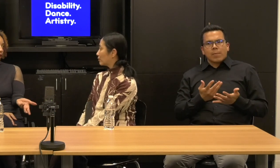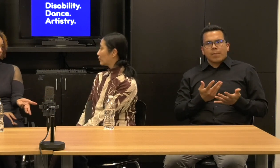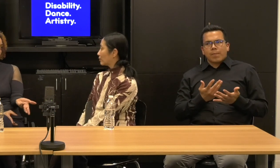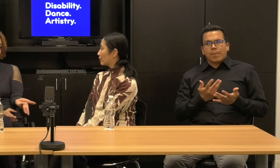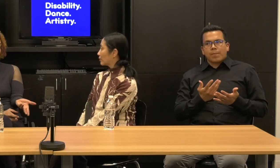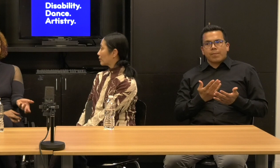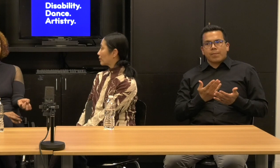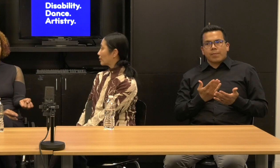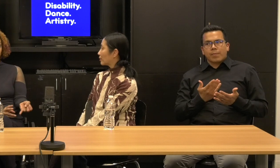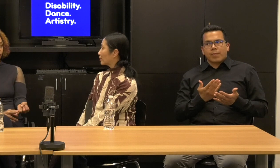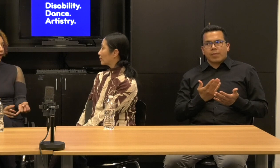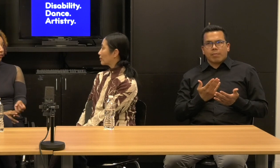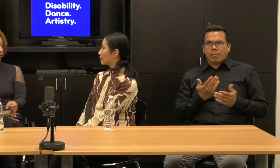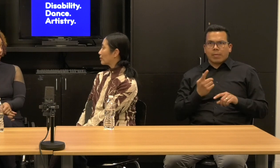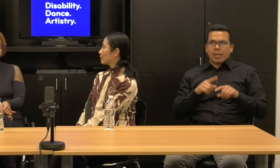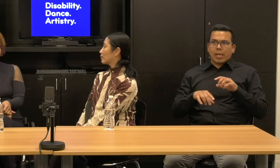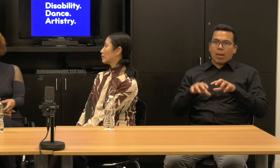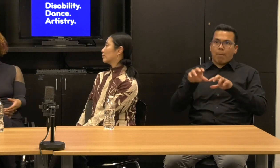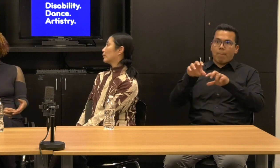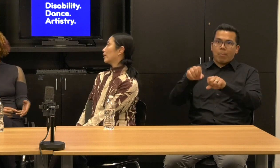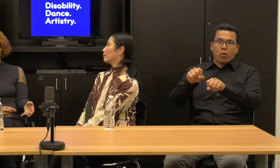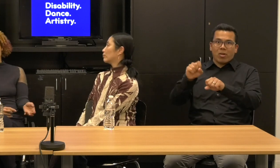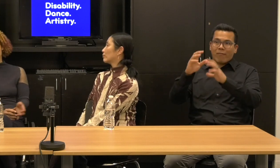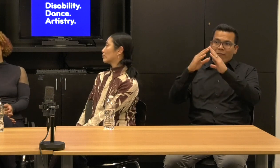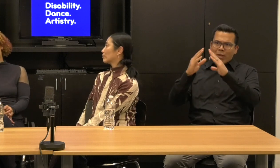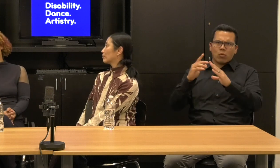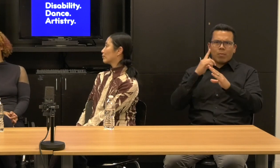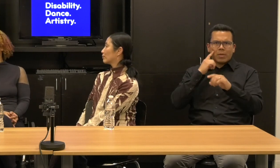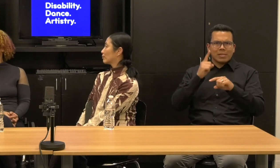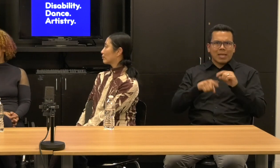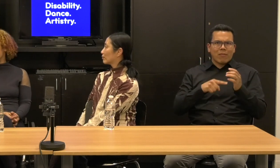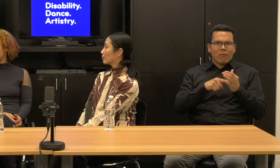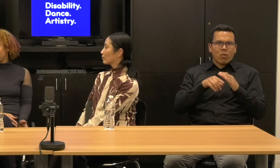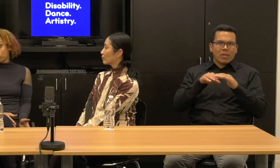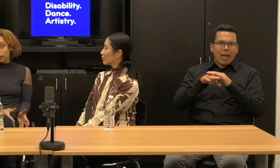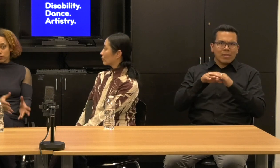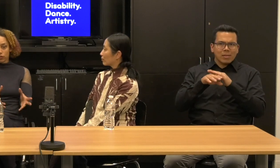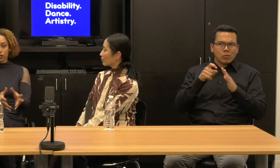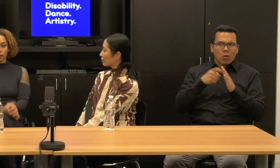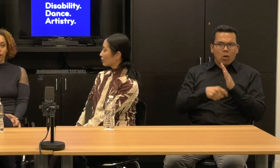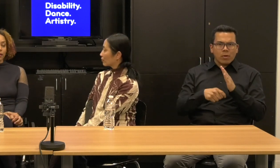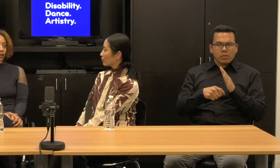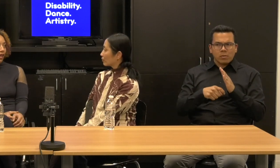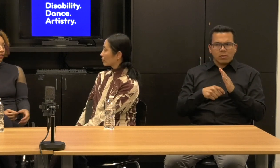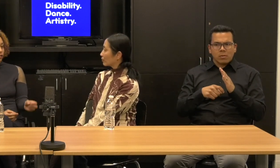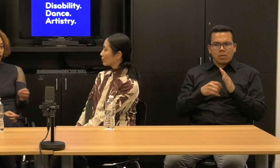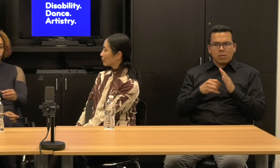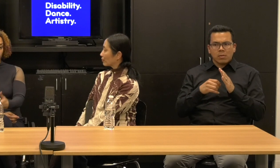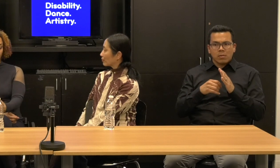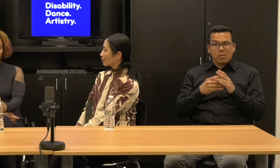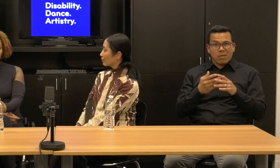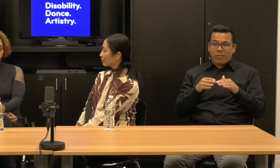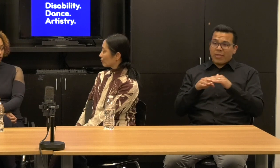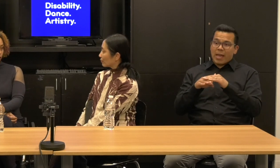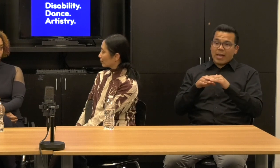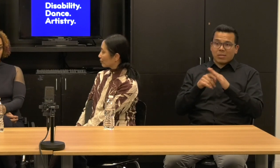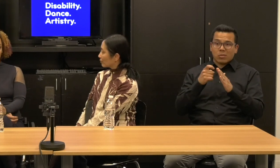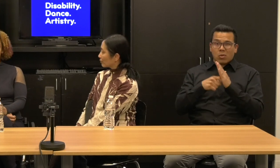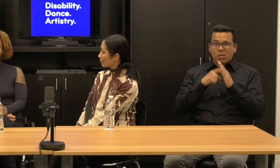a company because they can't afford the access costs. Right. Well you know what, if you do separate the costs for artists cannot.